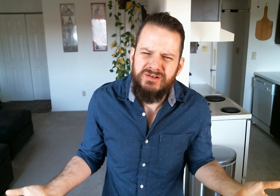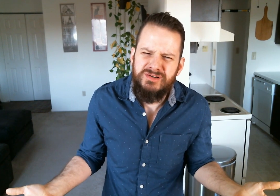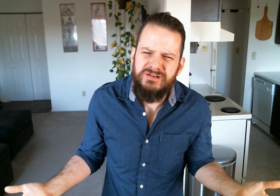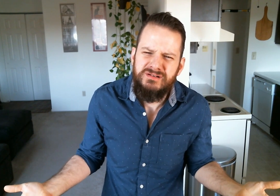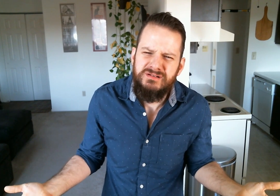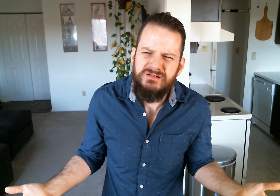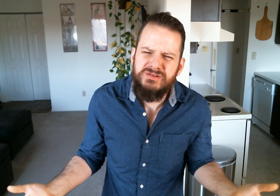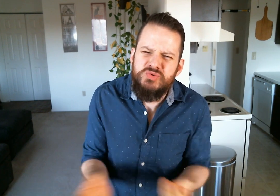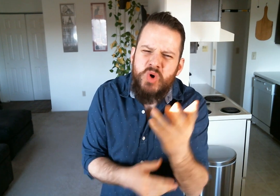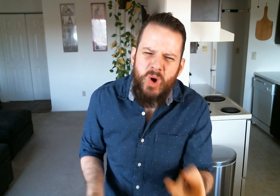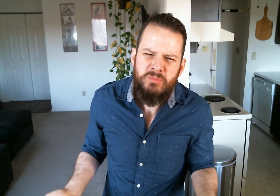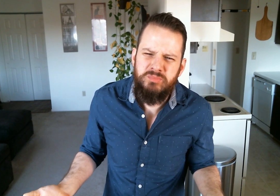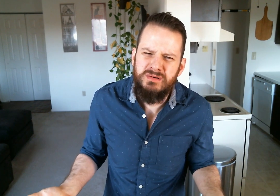Grow up.